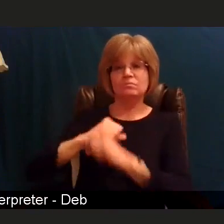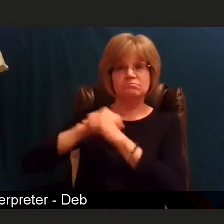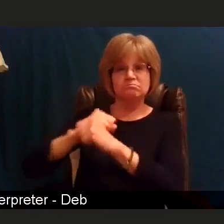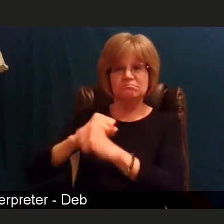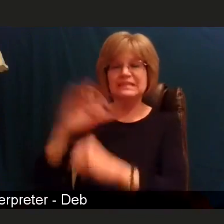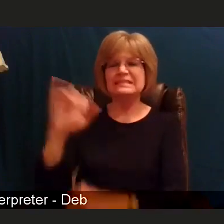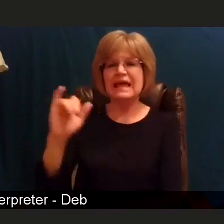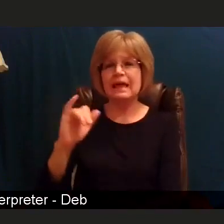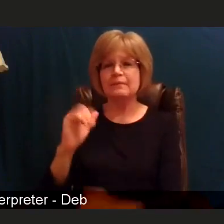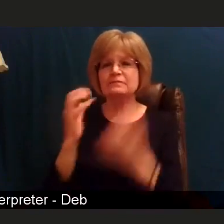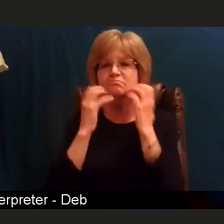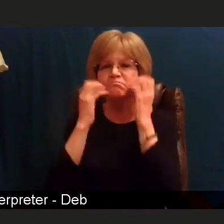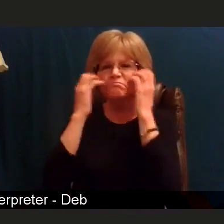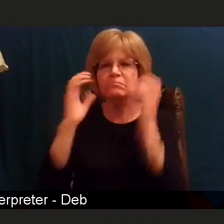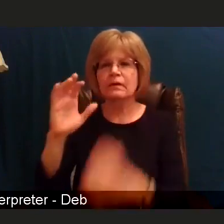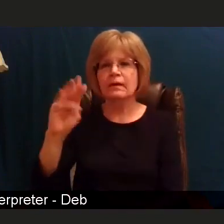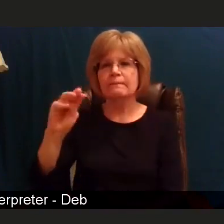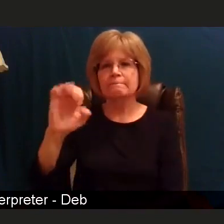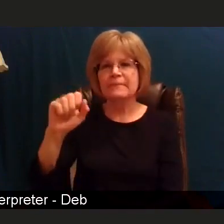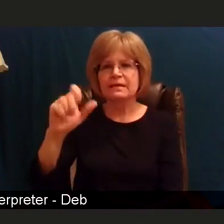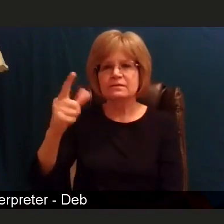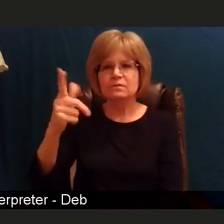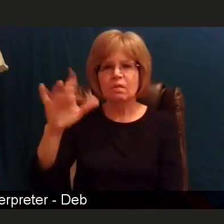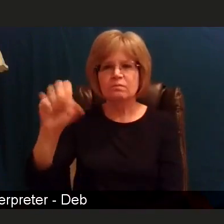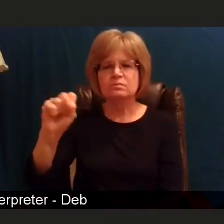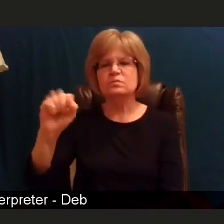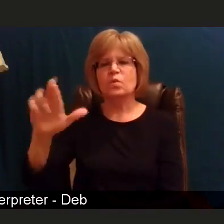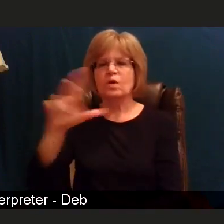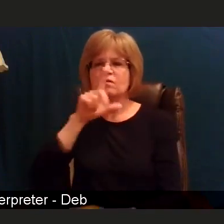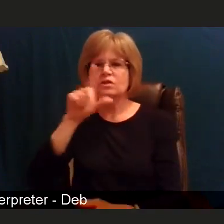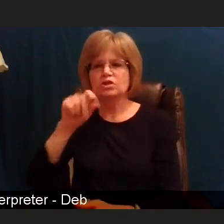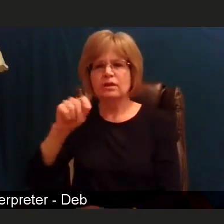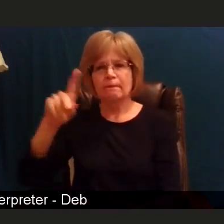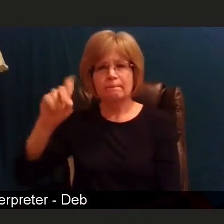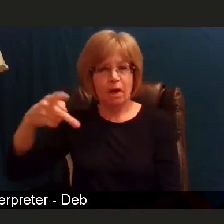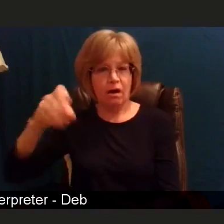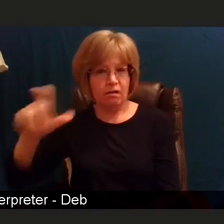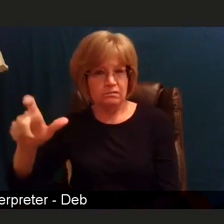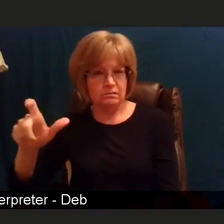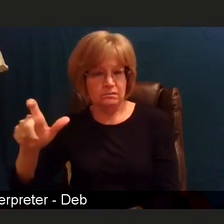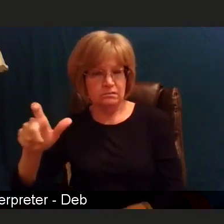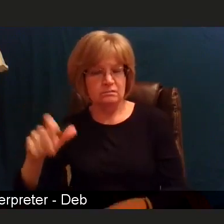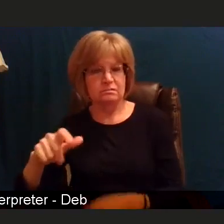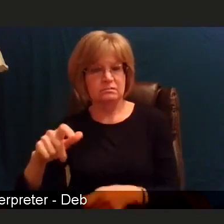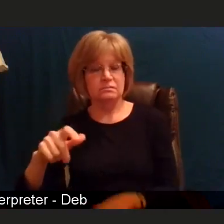So I interpret this question as, if you do contract the COVID-19 virus